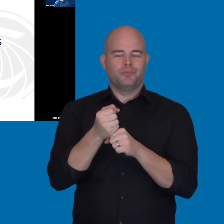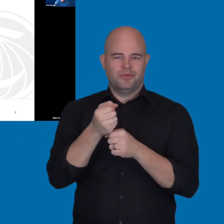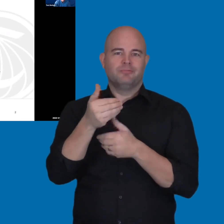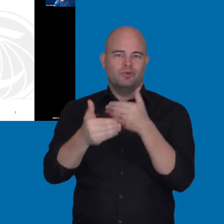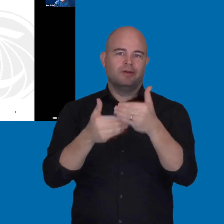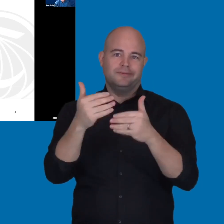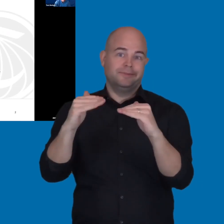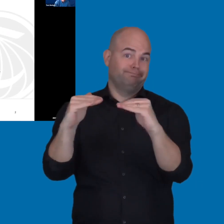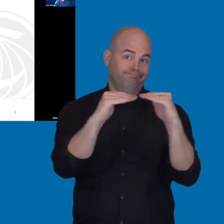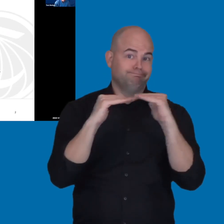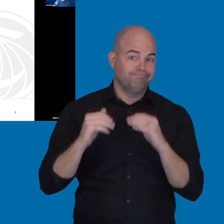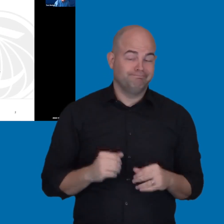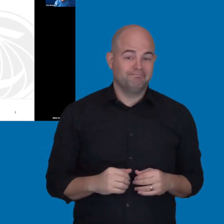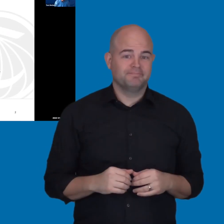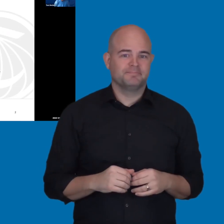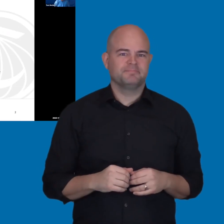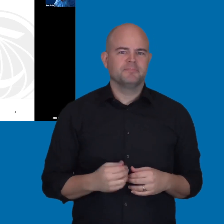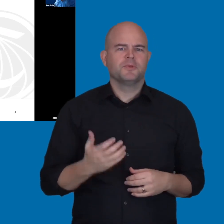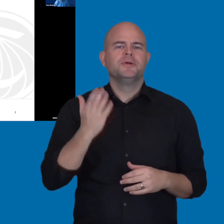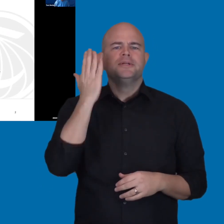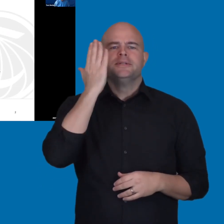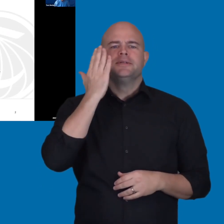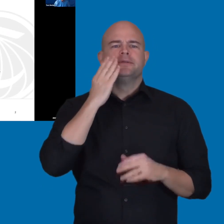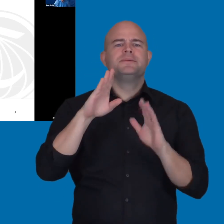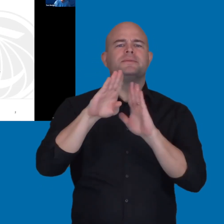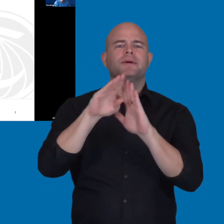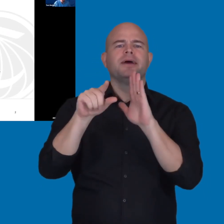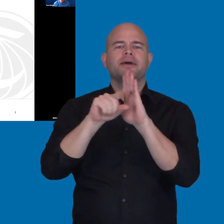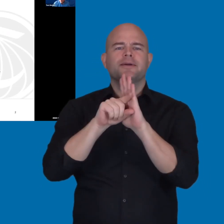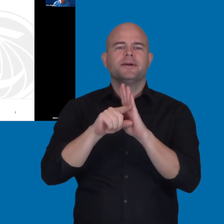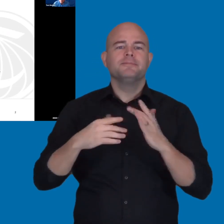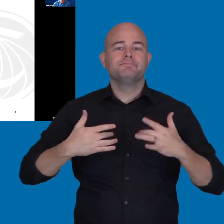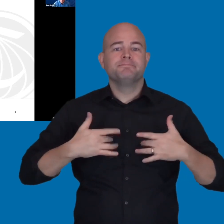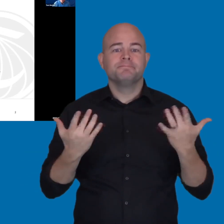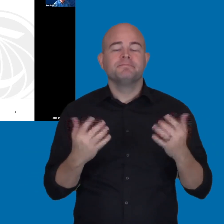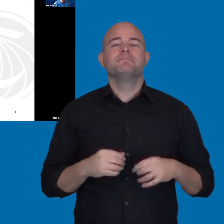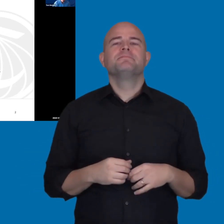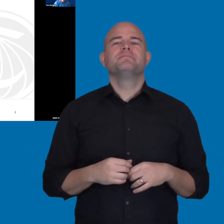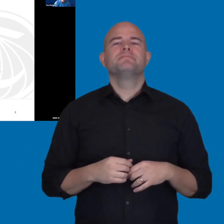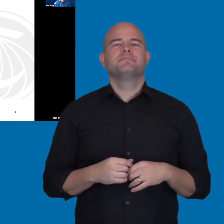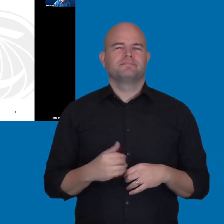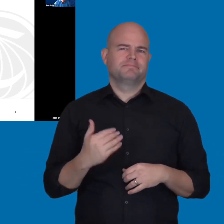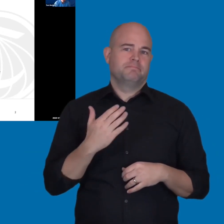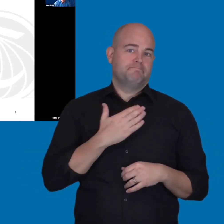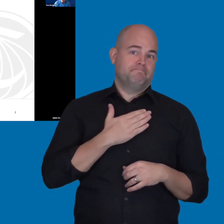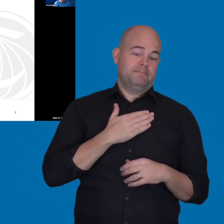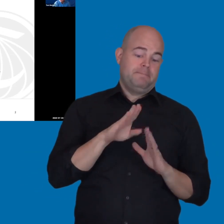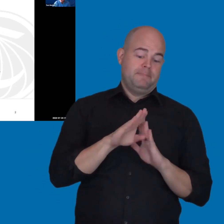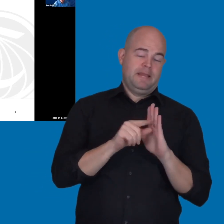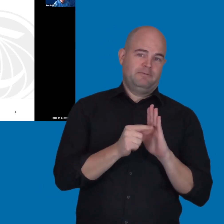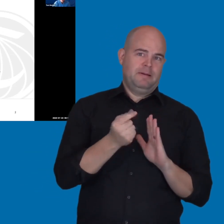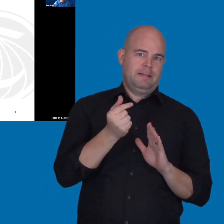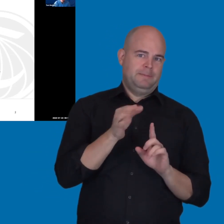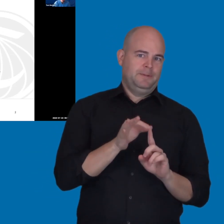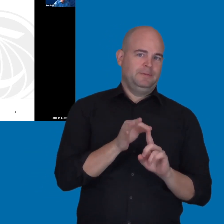Just a little background about myself. I have a little bit of a unique background in that I started